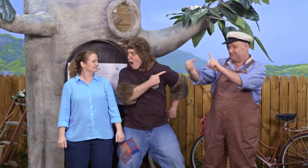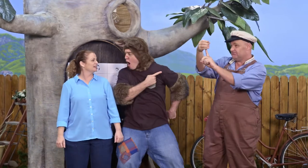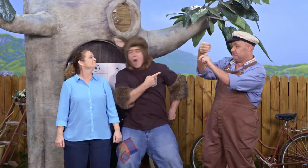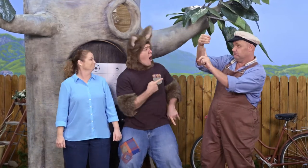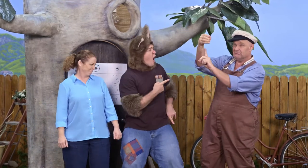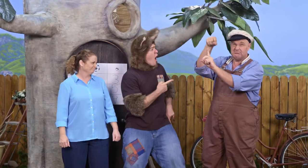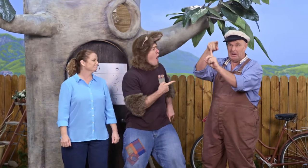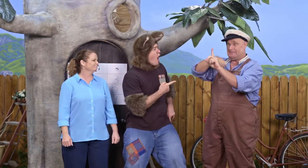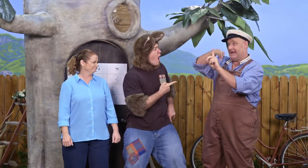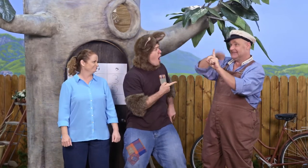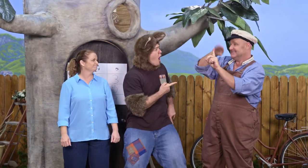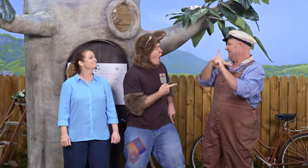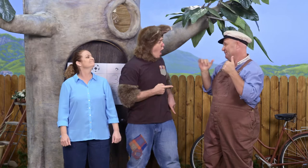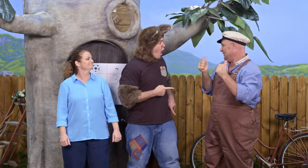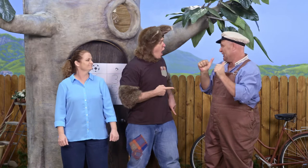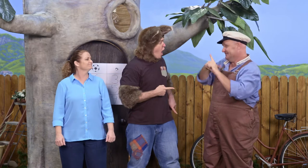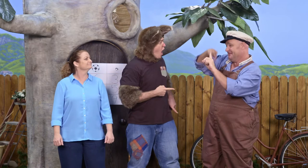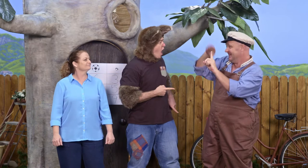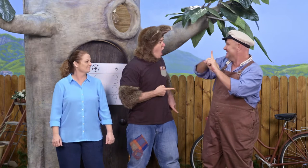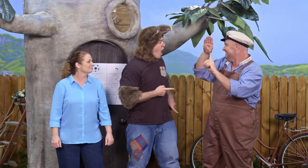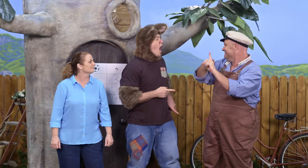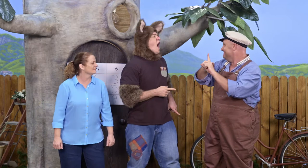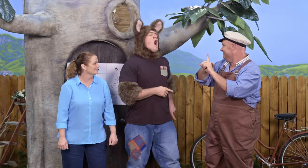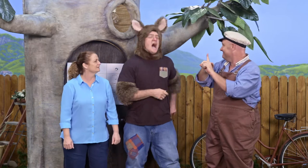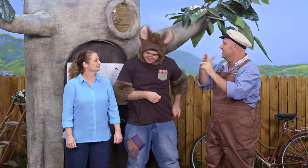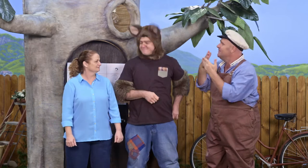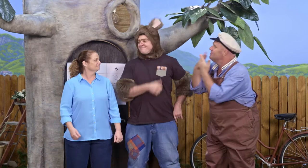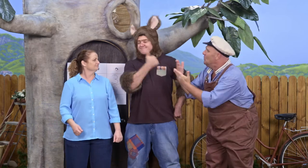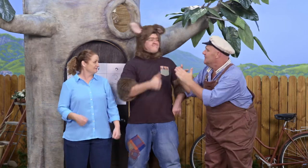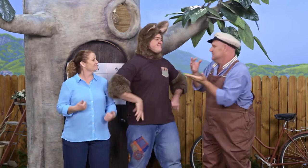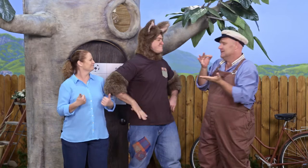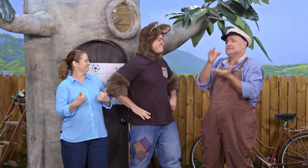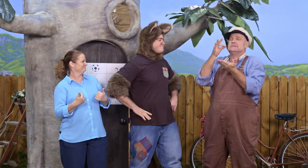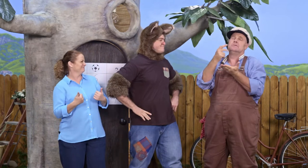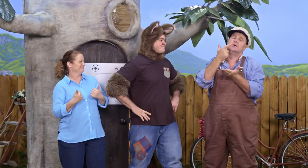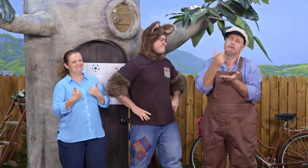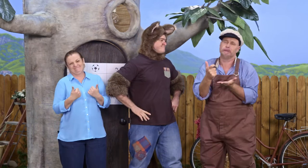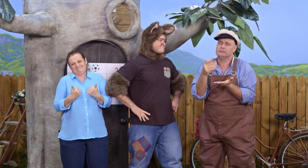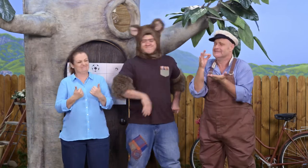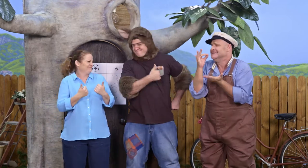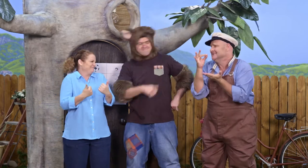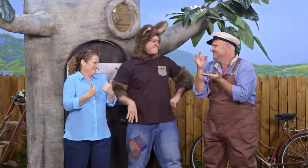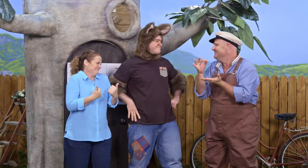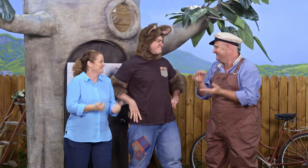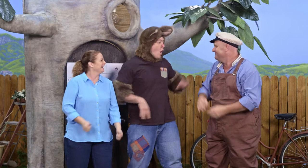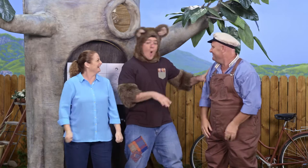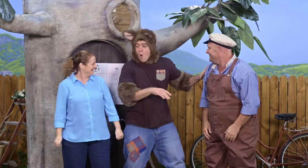I need to put a new coat of varnish on my crow's nest. Thank you for the lovely cup of tea, Sally. Oh, that's alright.